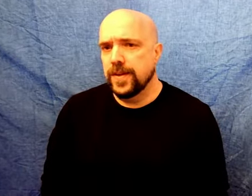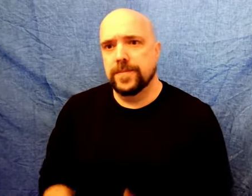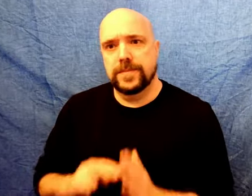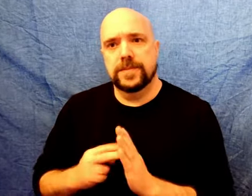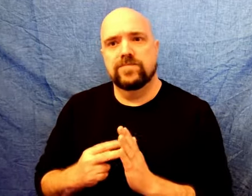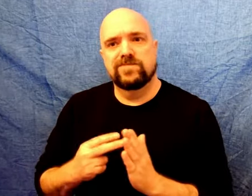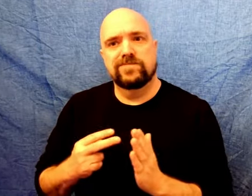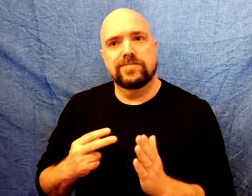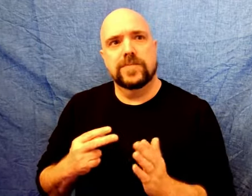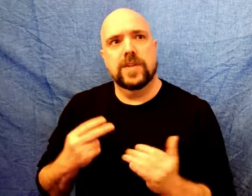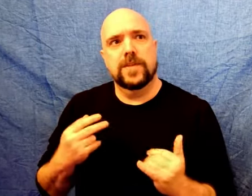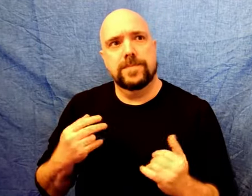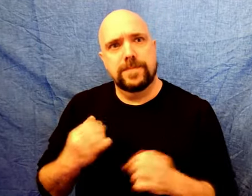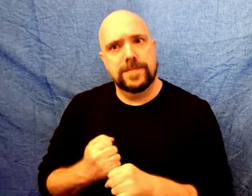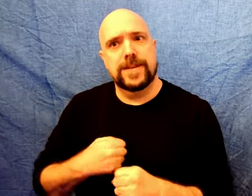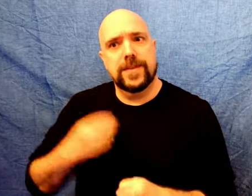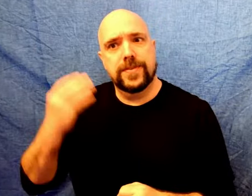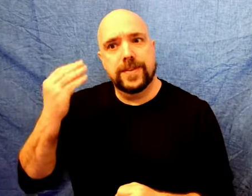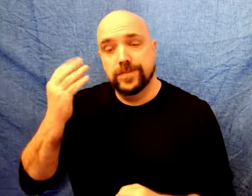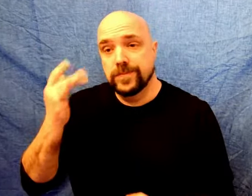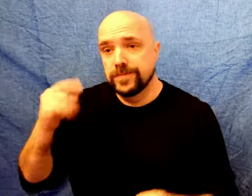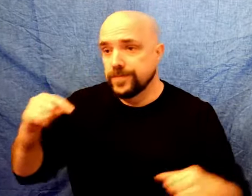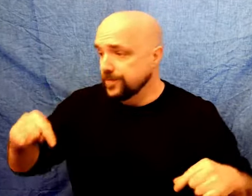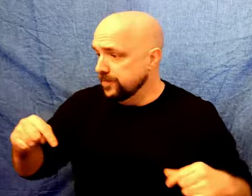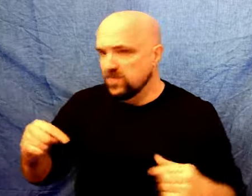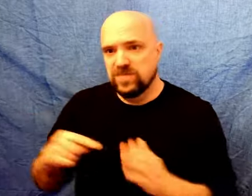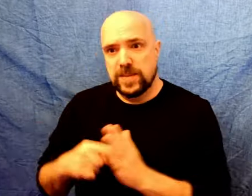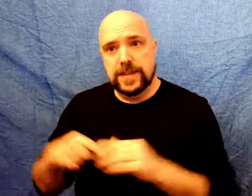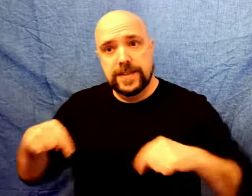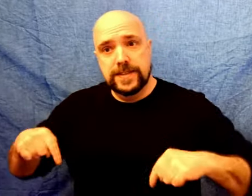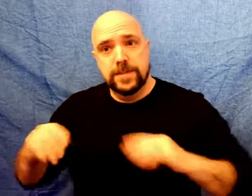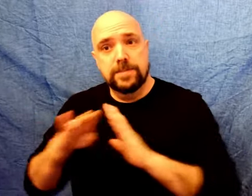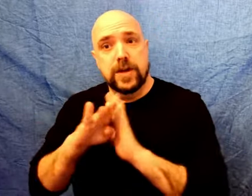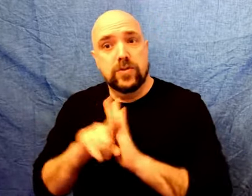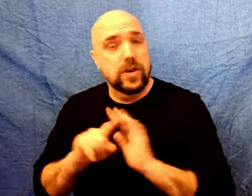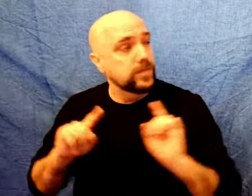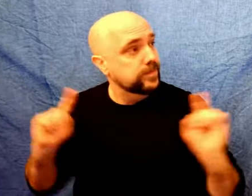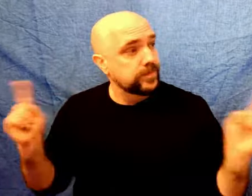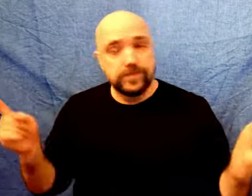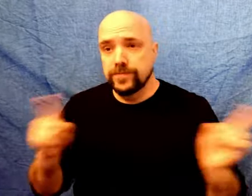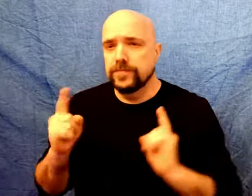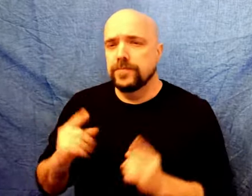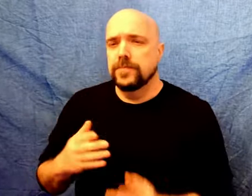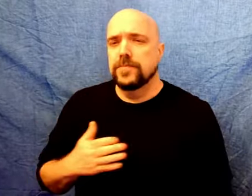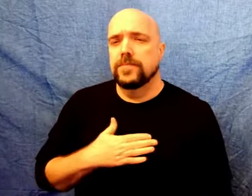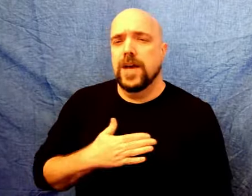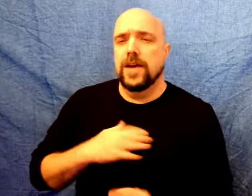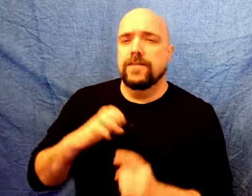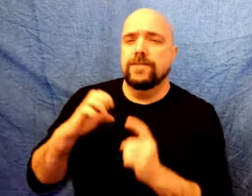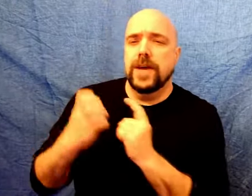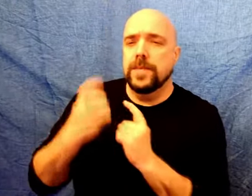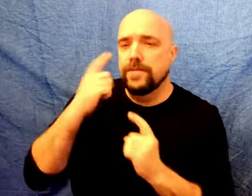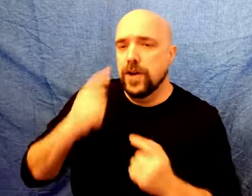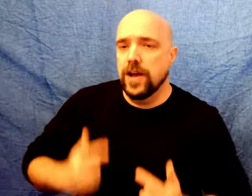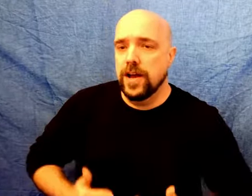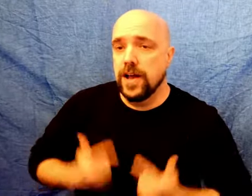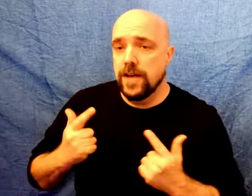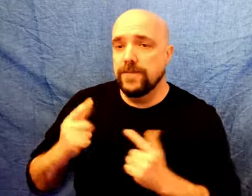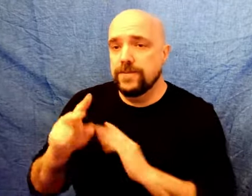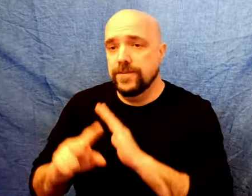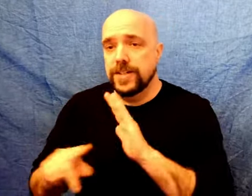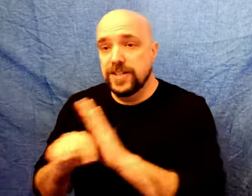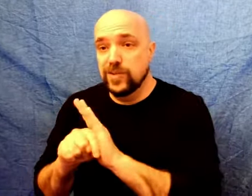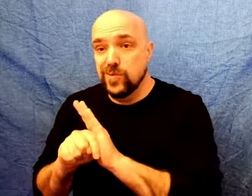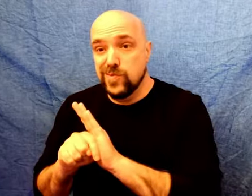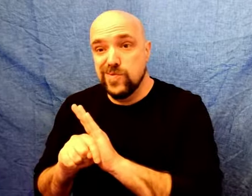This makes me think. As you notice, this background is the environment for my live video studio.